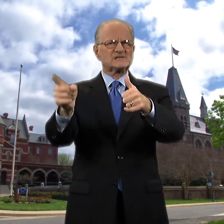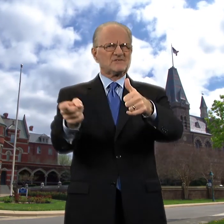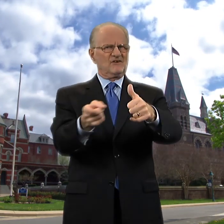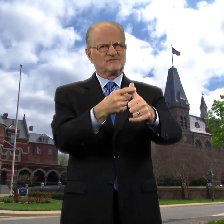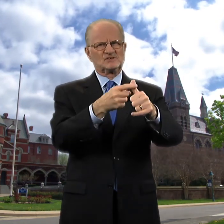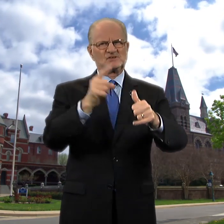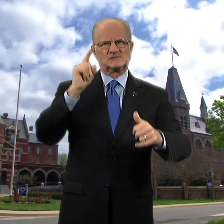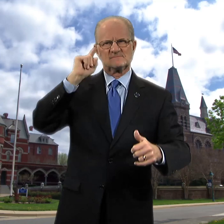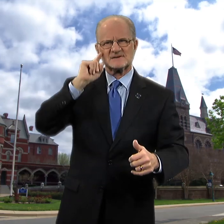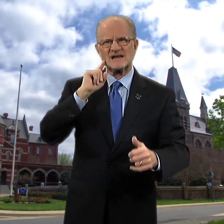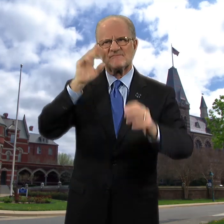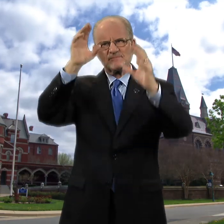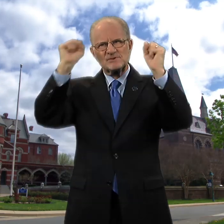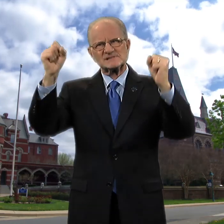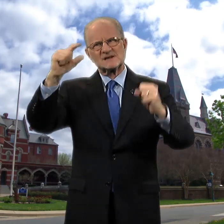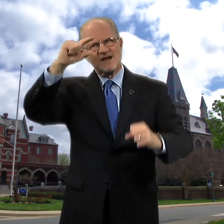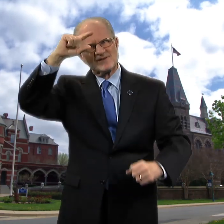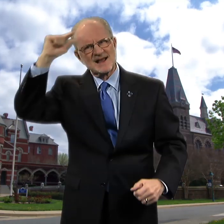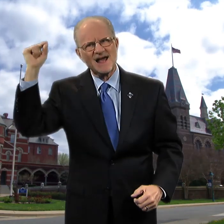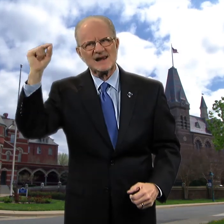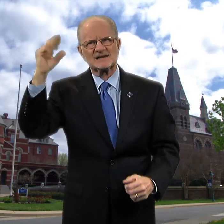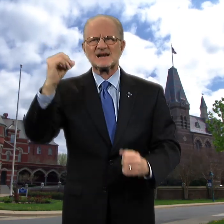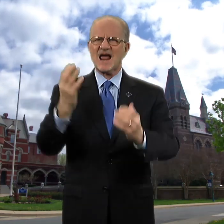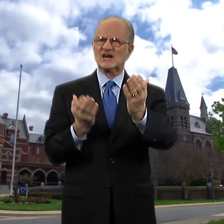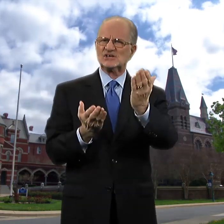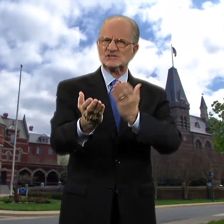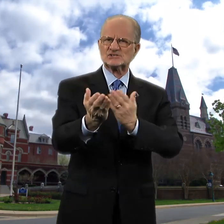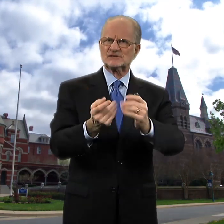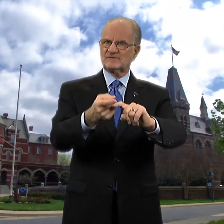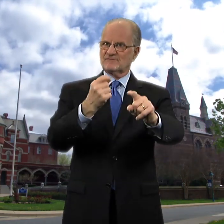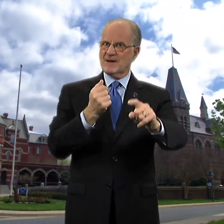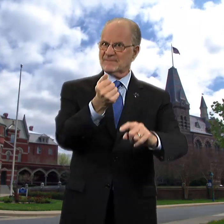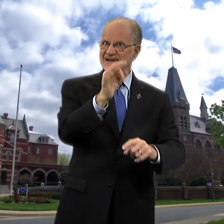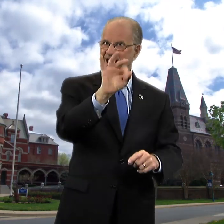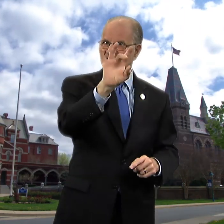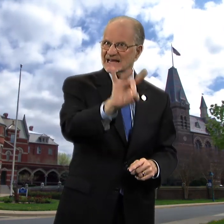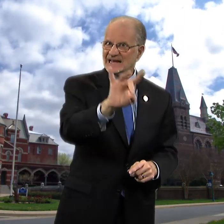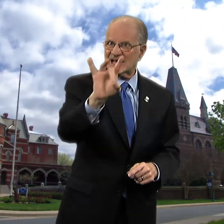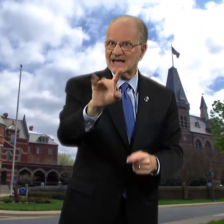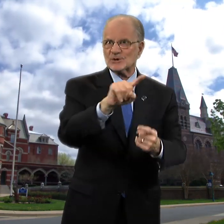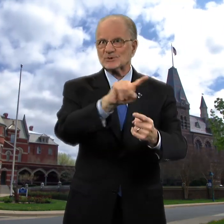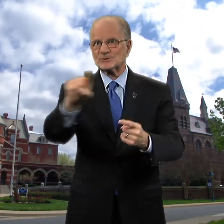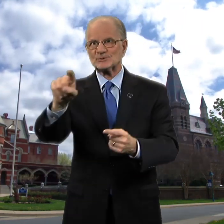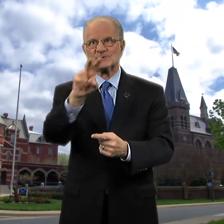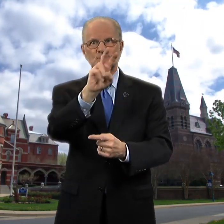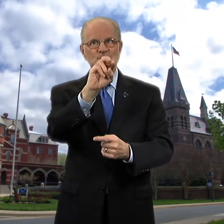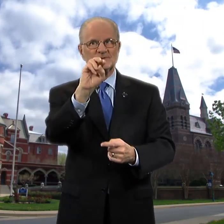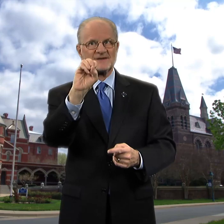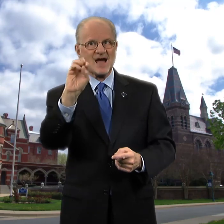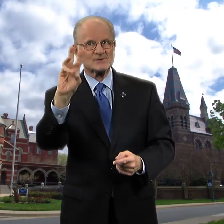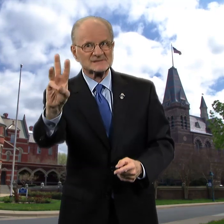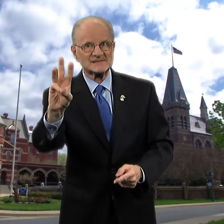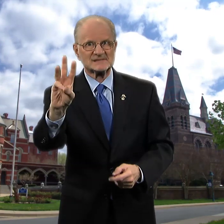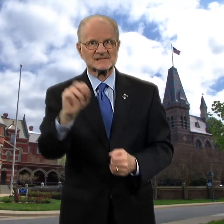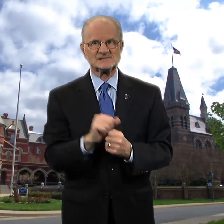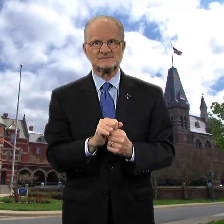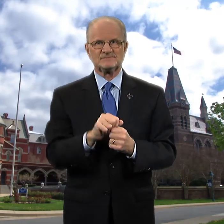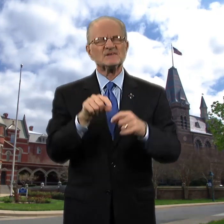Jordan was the first deaf president of Gallaudet and served from 1988 to 2006.